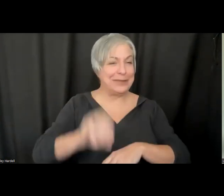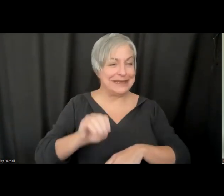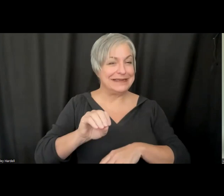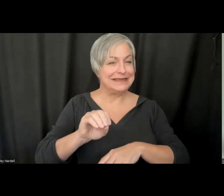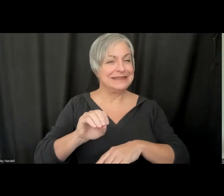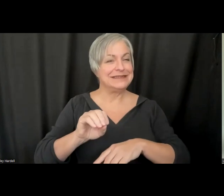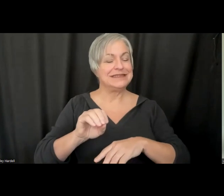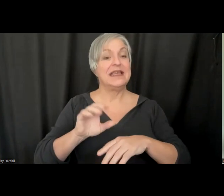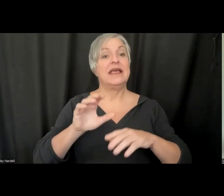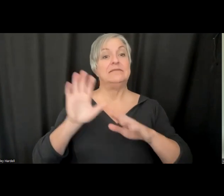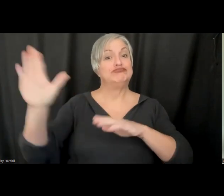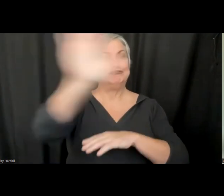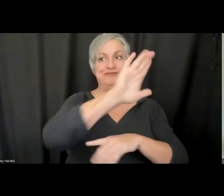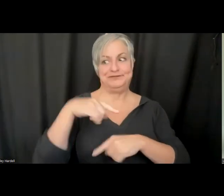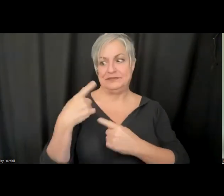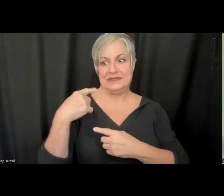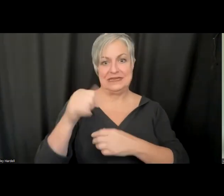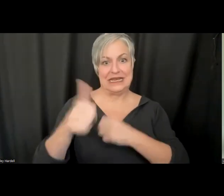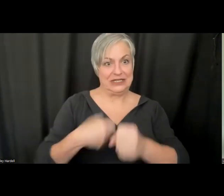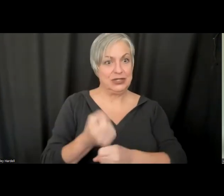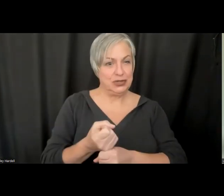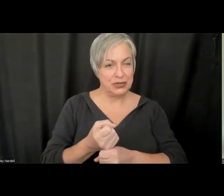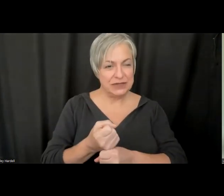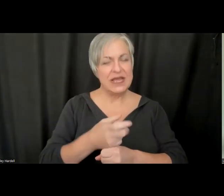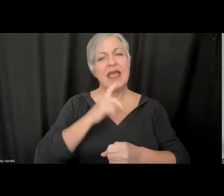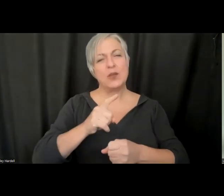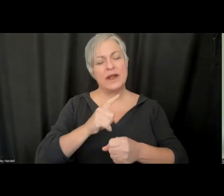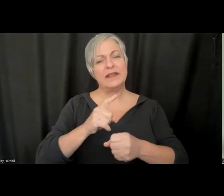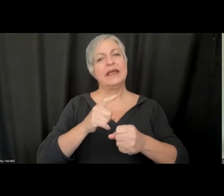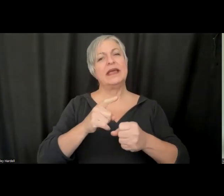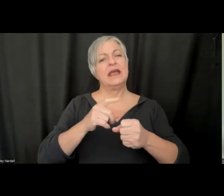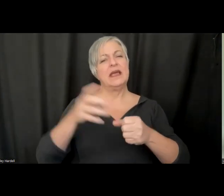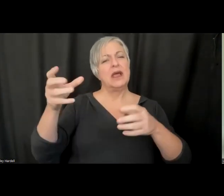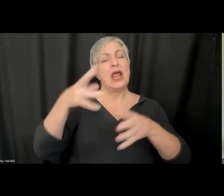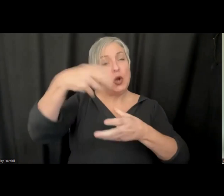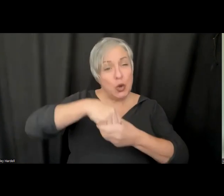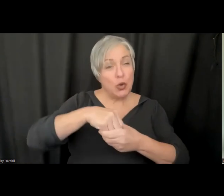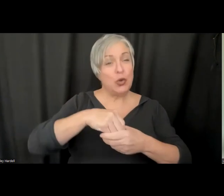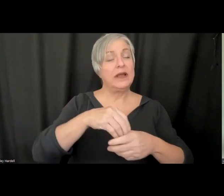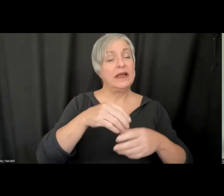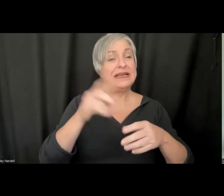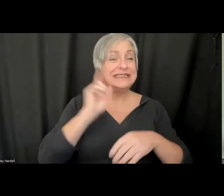really critical that captioning experts, XR experts, and the Deaf and hard of hearing community really come together